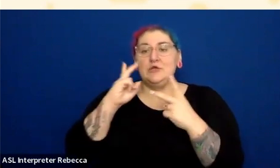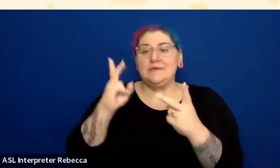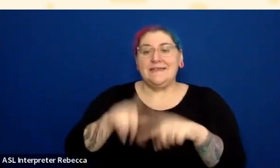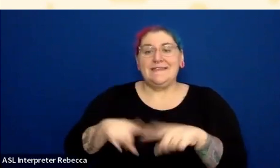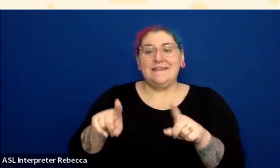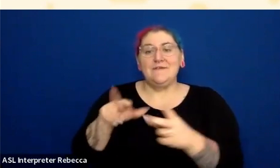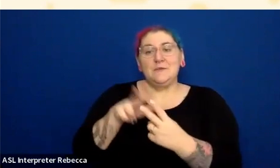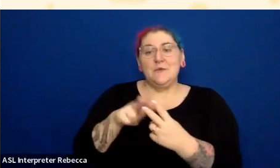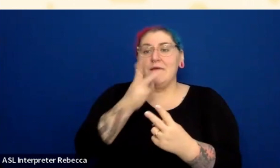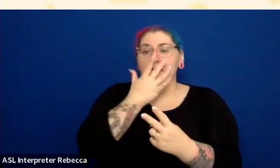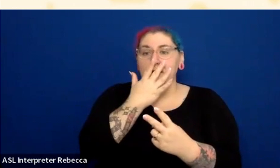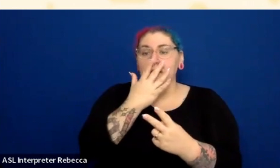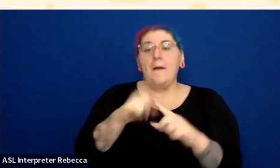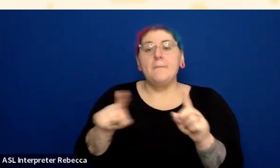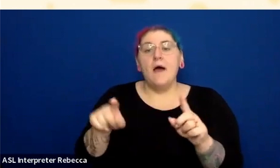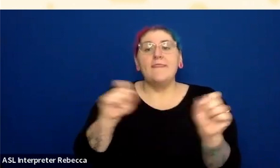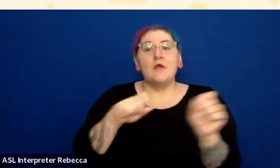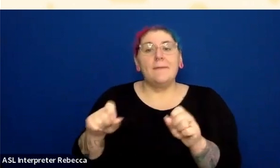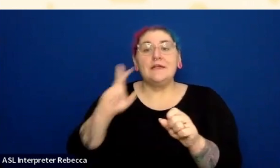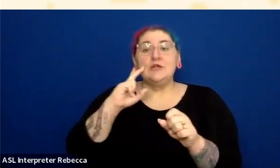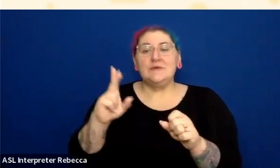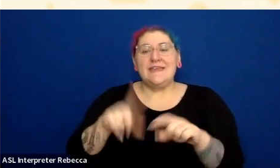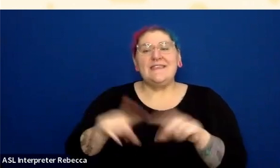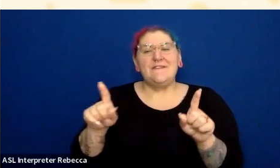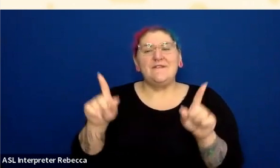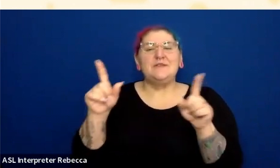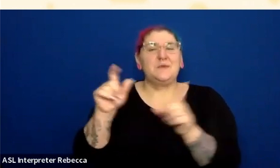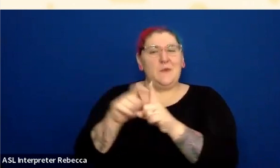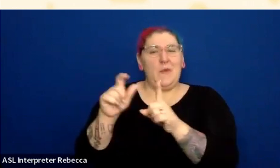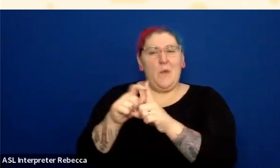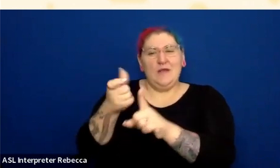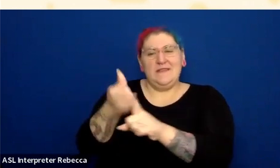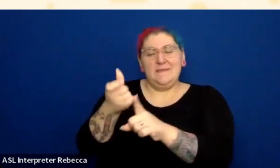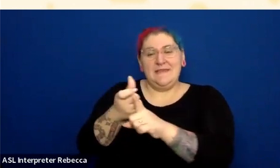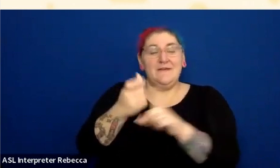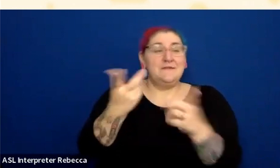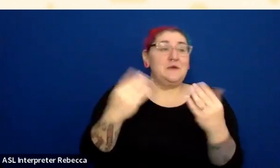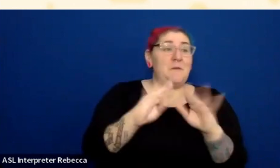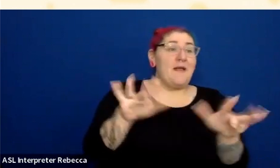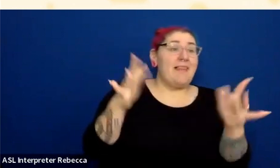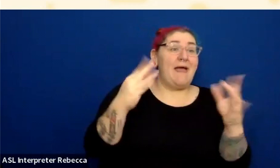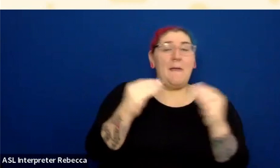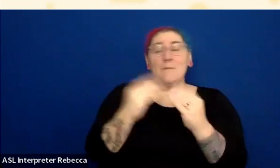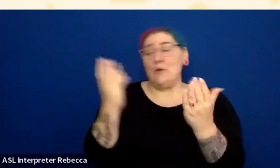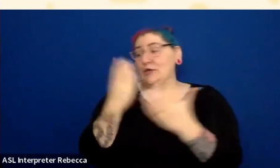or darker than this other text. And we’re are going to use a tool in just a minute to show how you can do that.